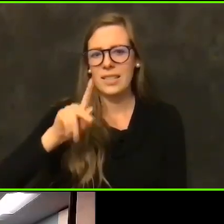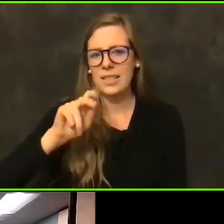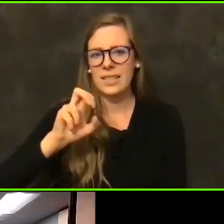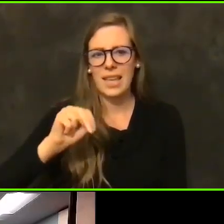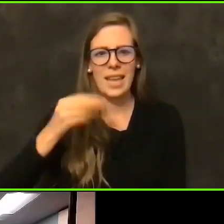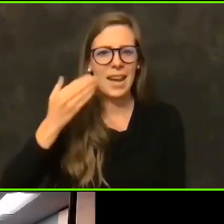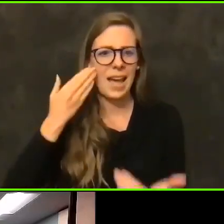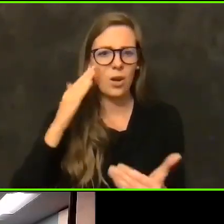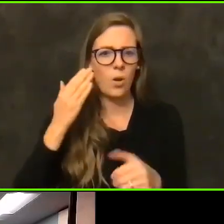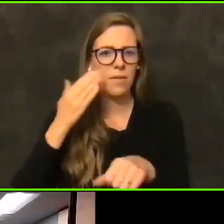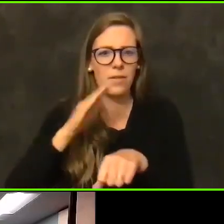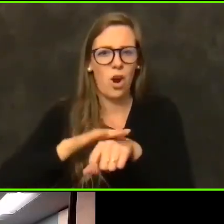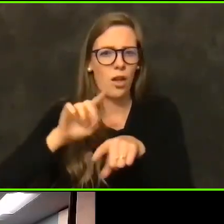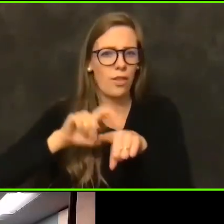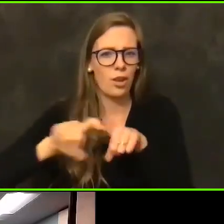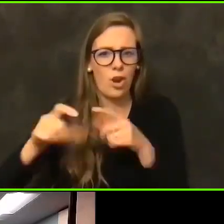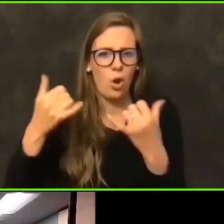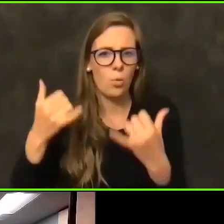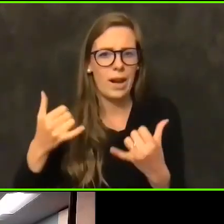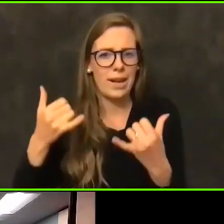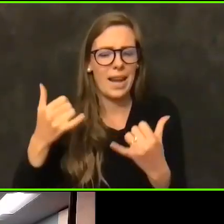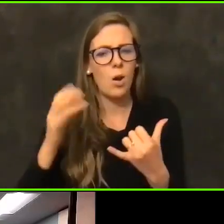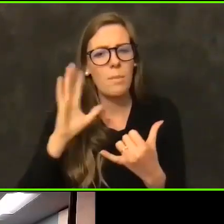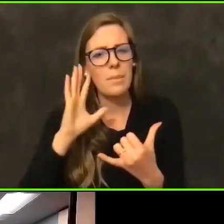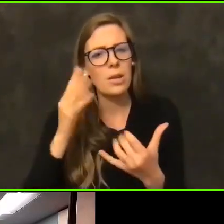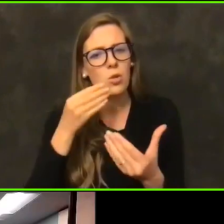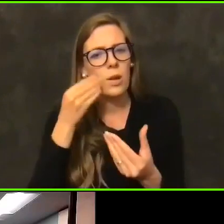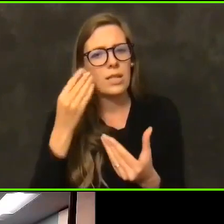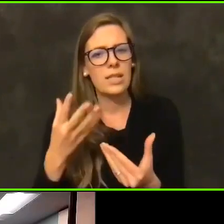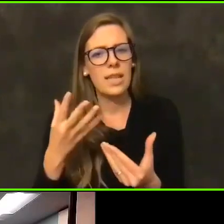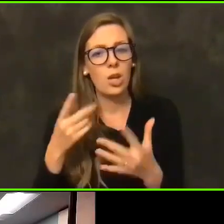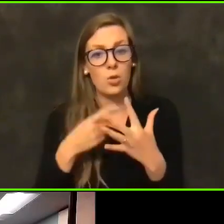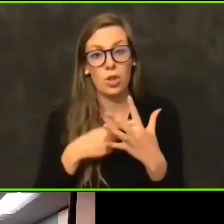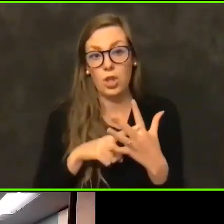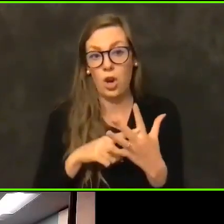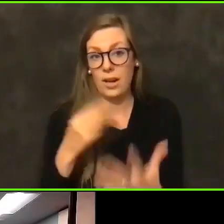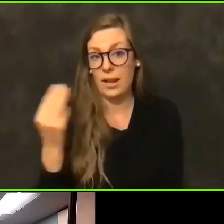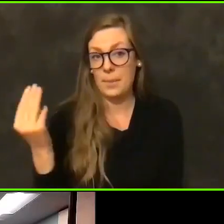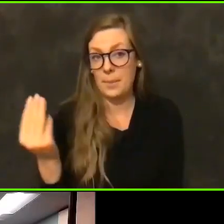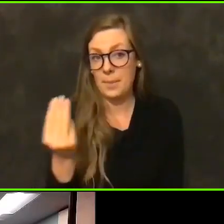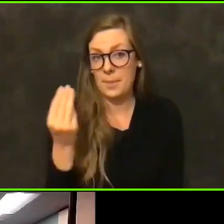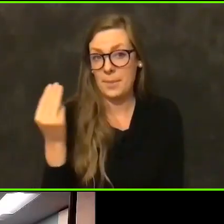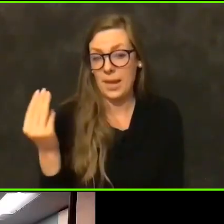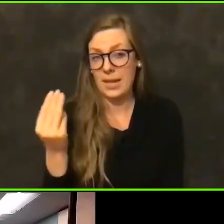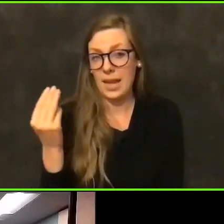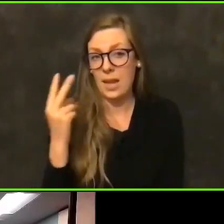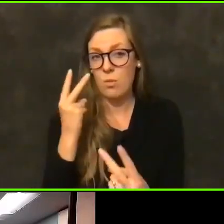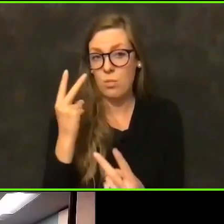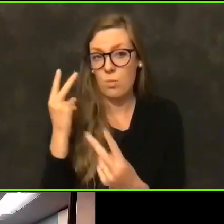but I will share with you that starting on Monday, Memorial started operating out of